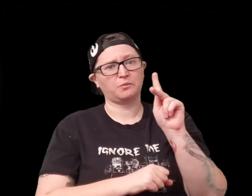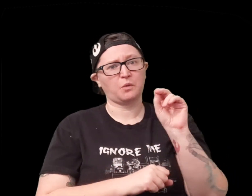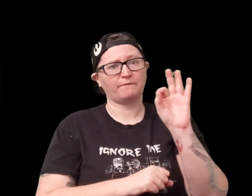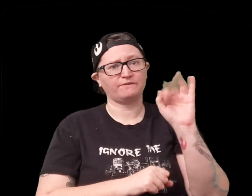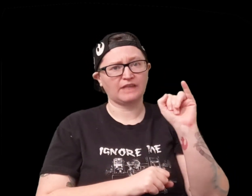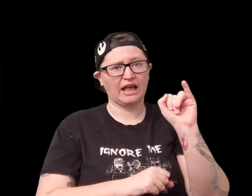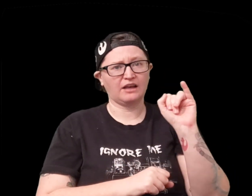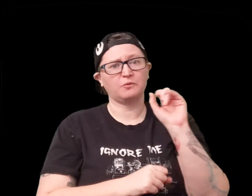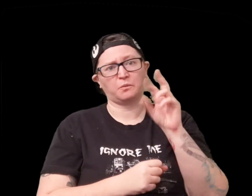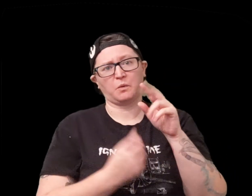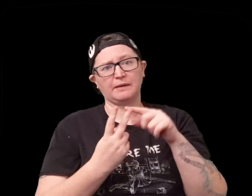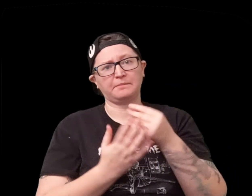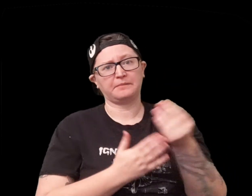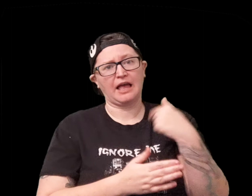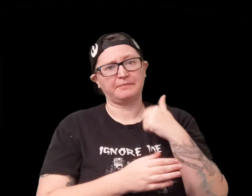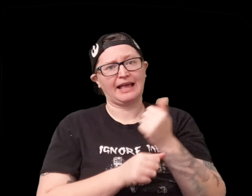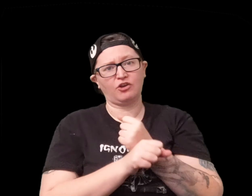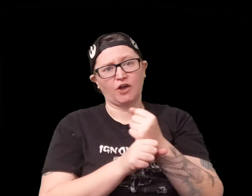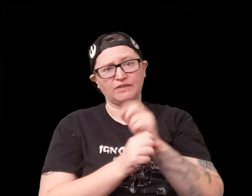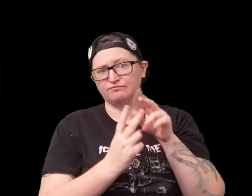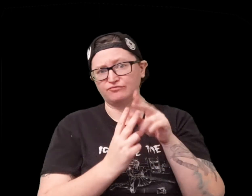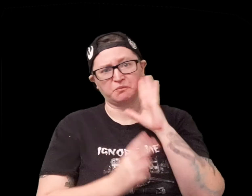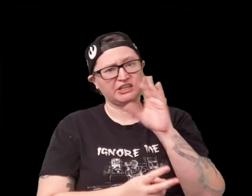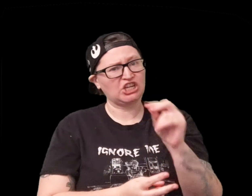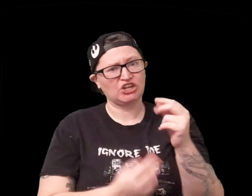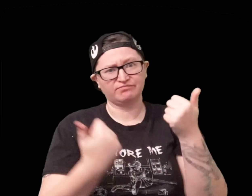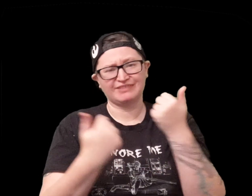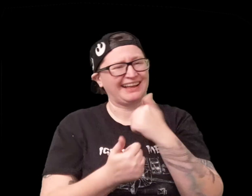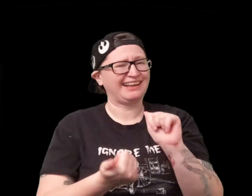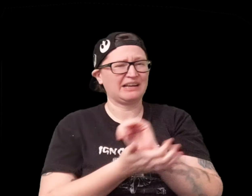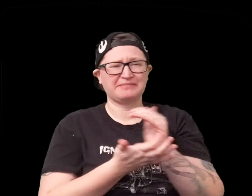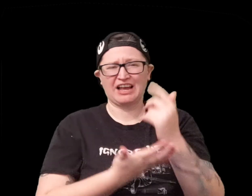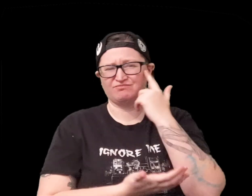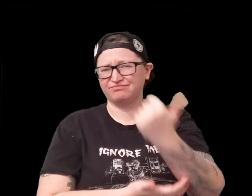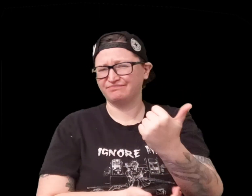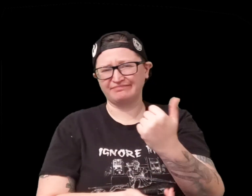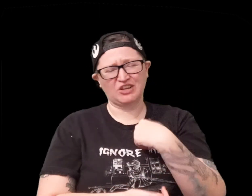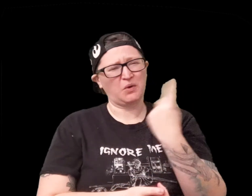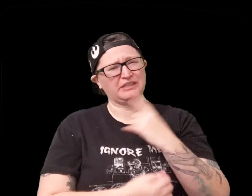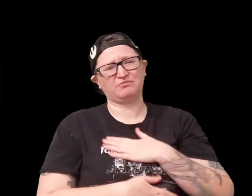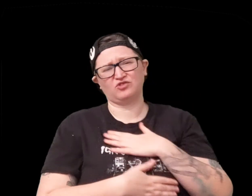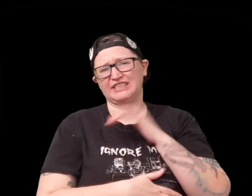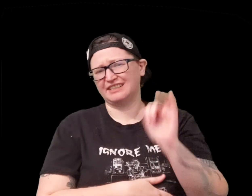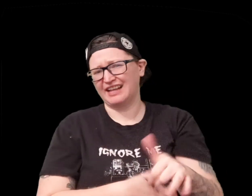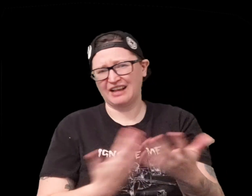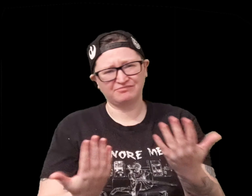you can use Ko-fi or buymeacoffee either one would be good and any amount is great I really